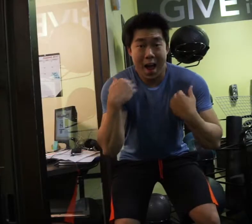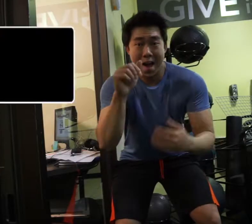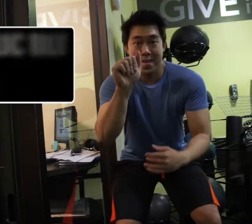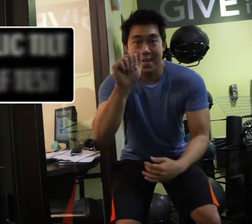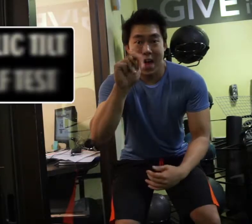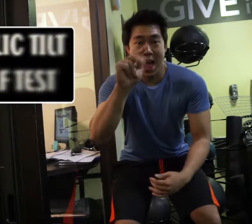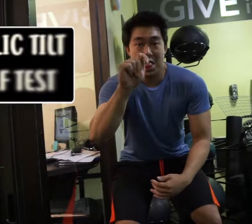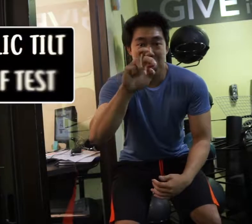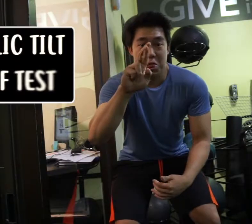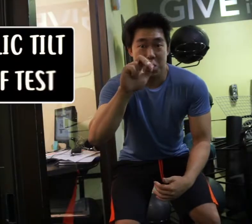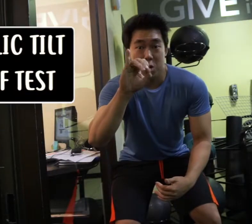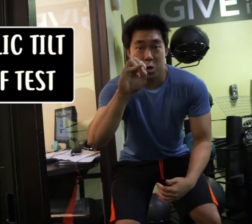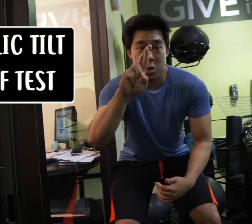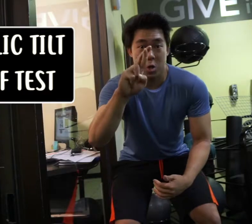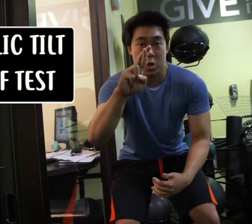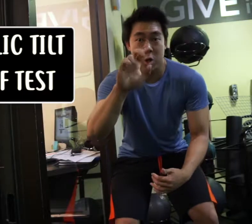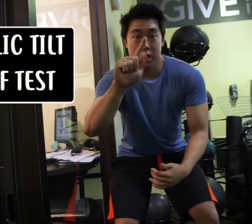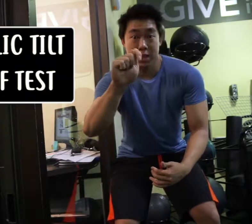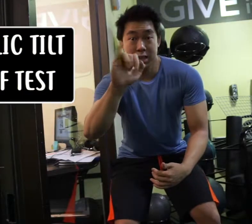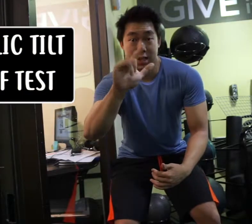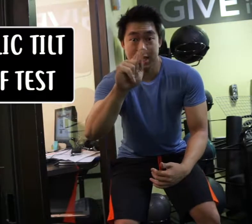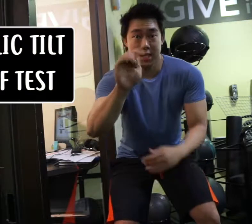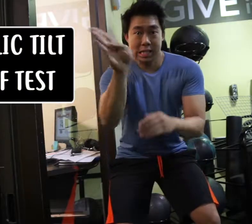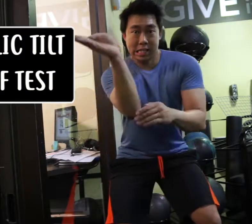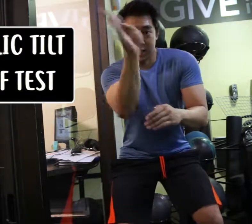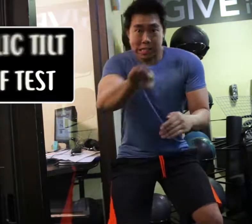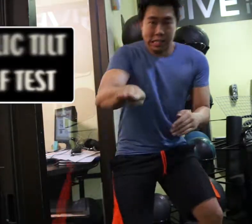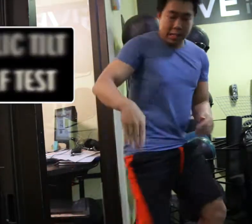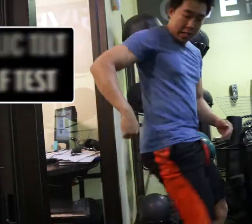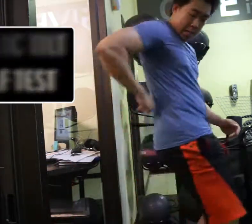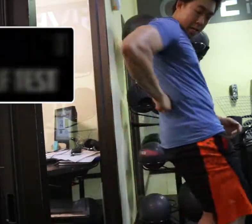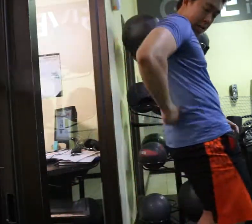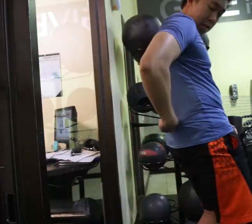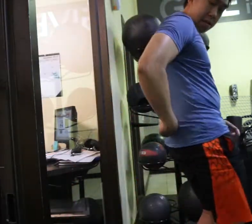How do you know if you have anterior pelvic tilt? Try this self test.